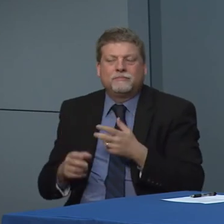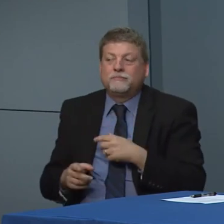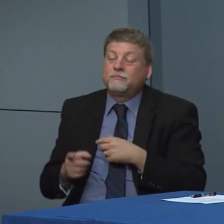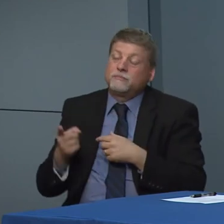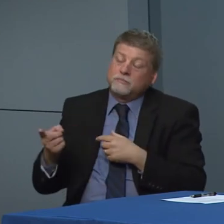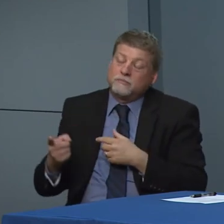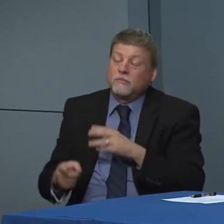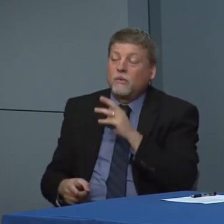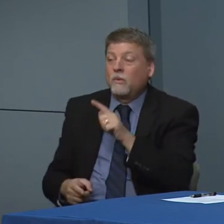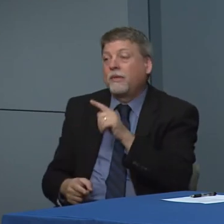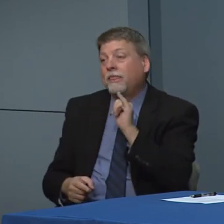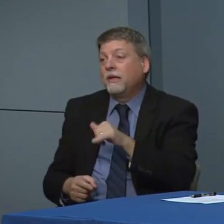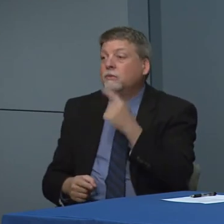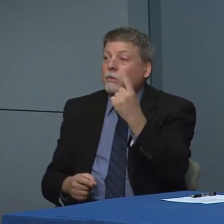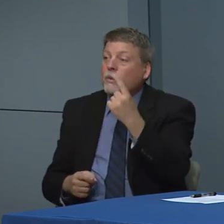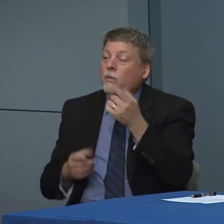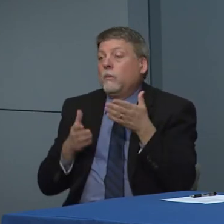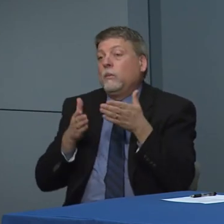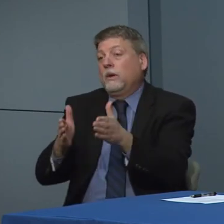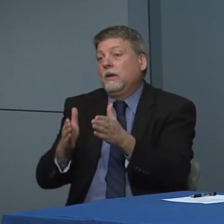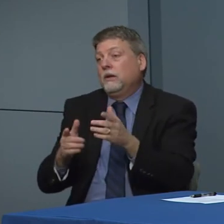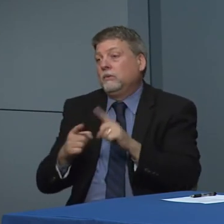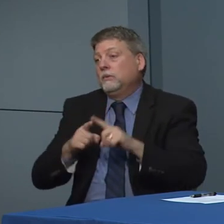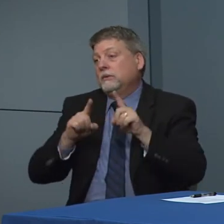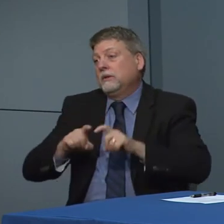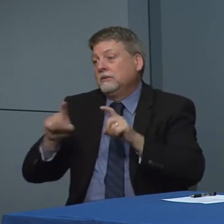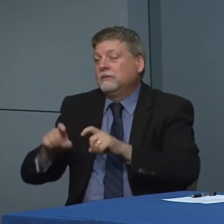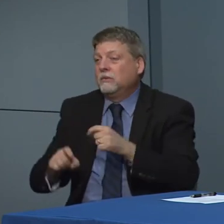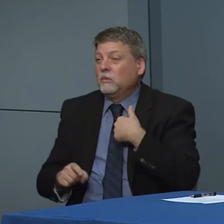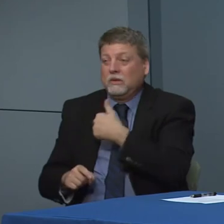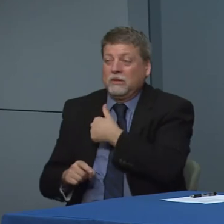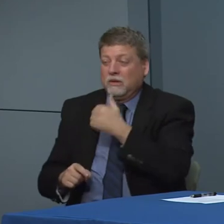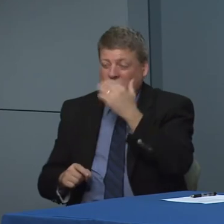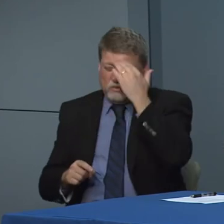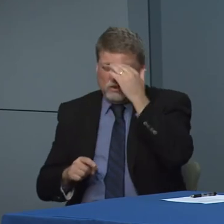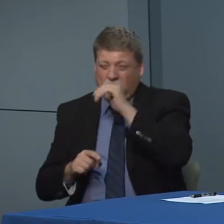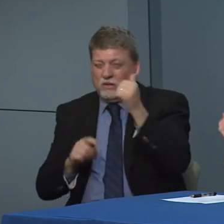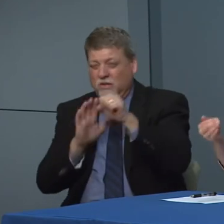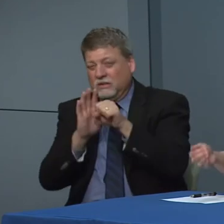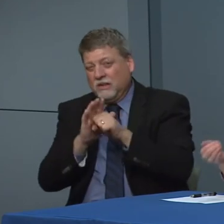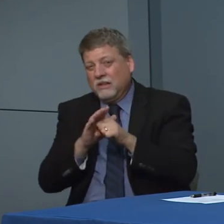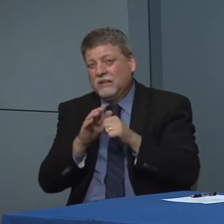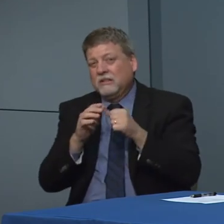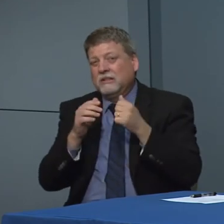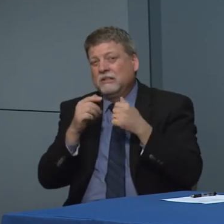So that is definitely one of the tools in the tool box that we're looking at we know a couple of other states that